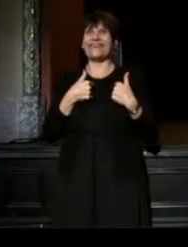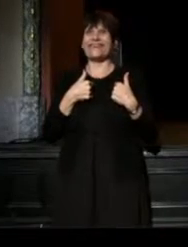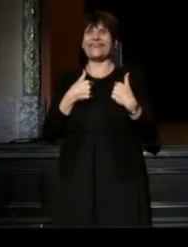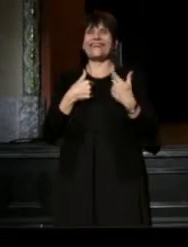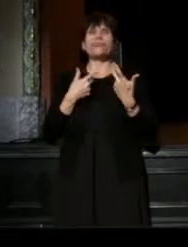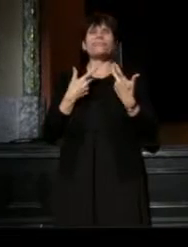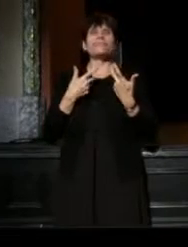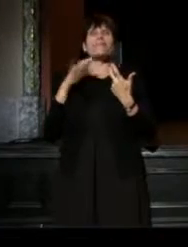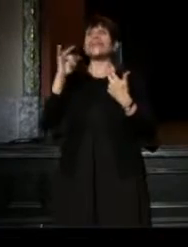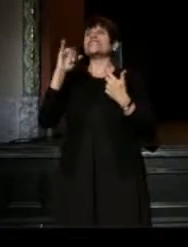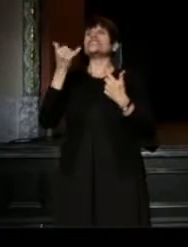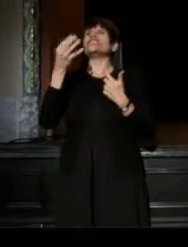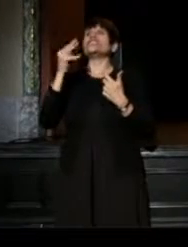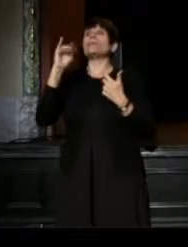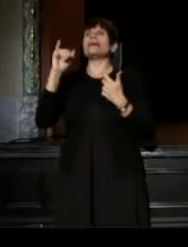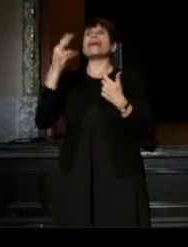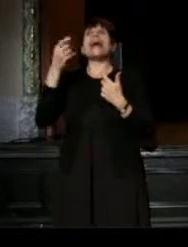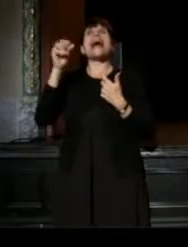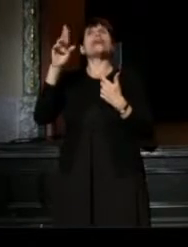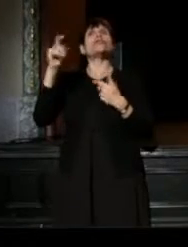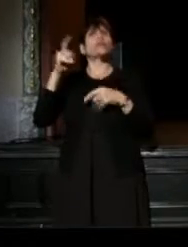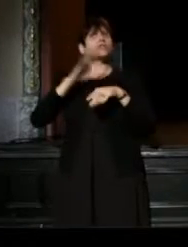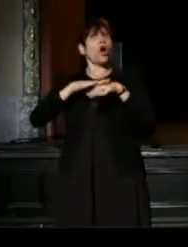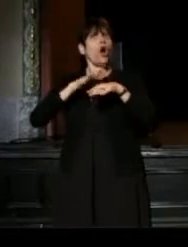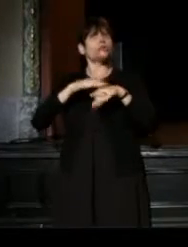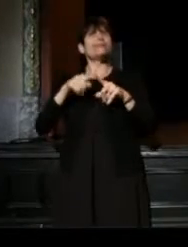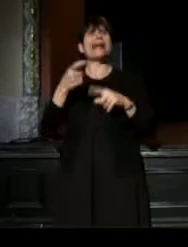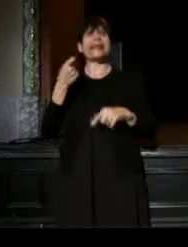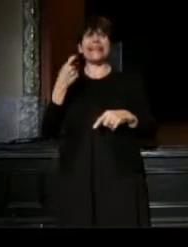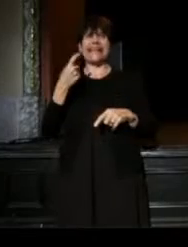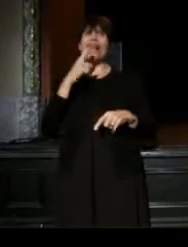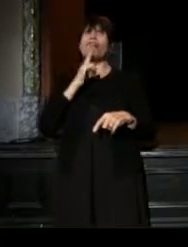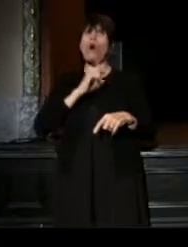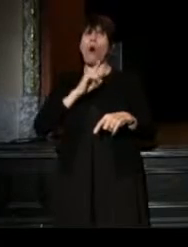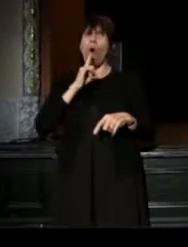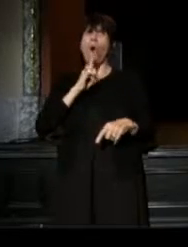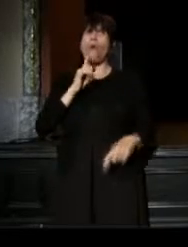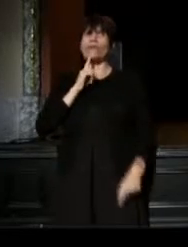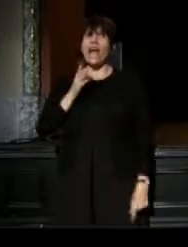Jim Hendrix cautioned me, "It gets a little lonely down this road," he said.